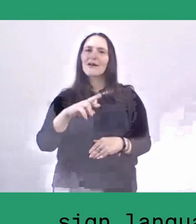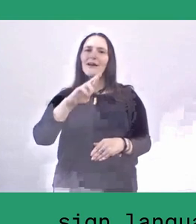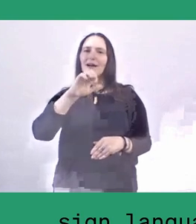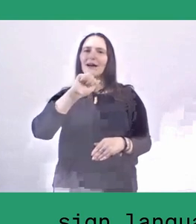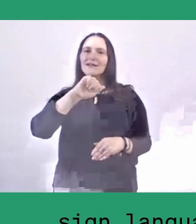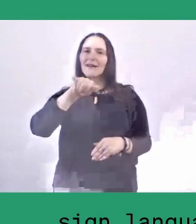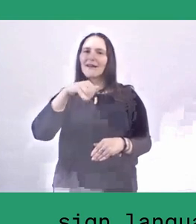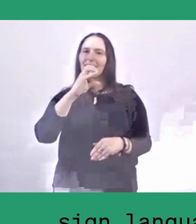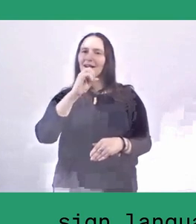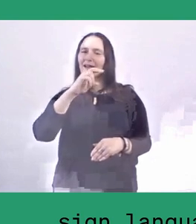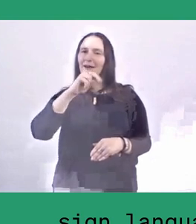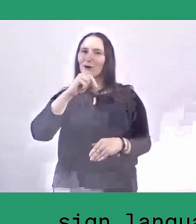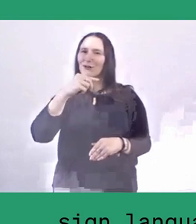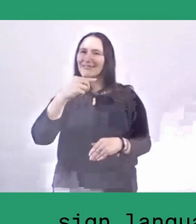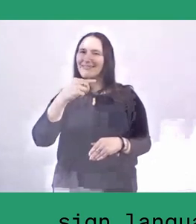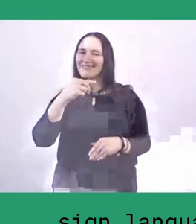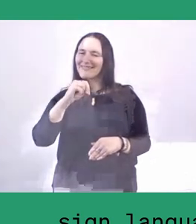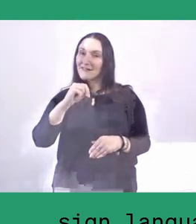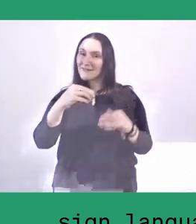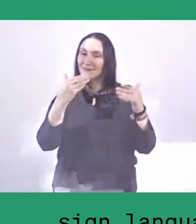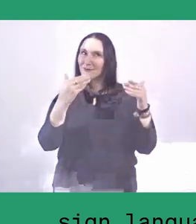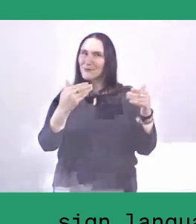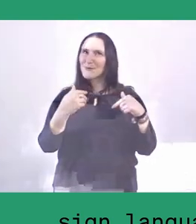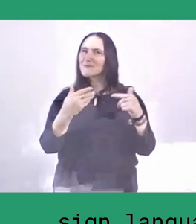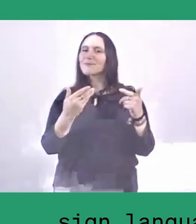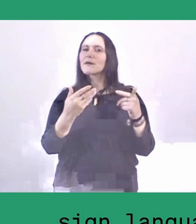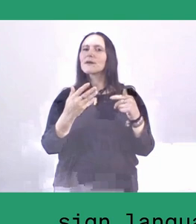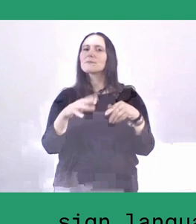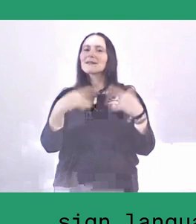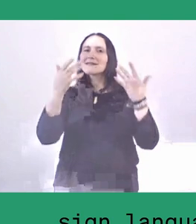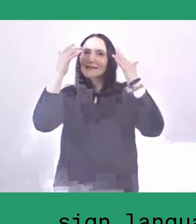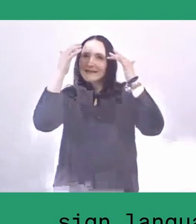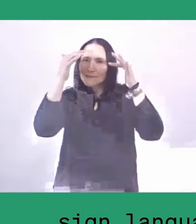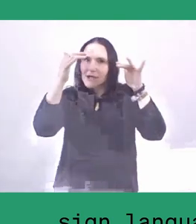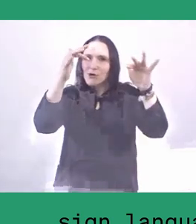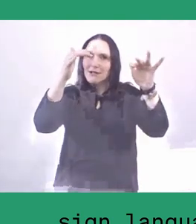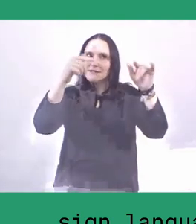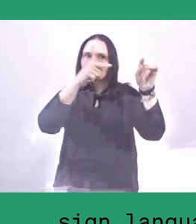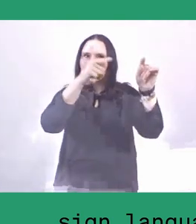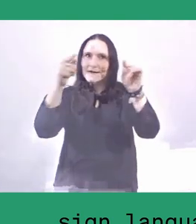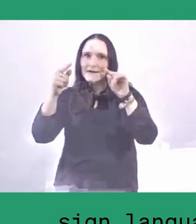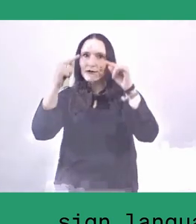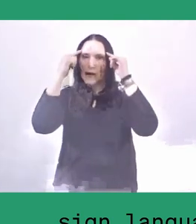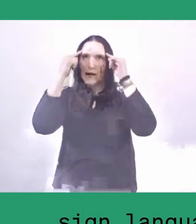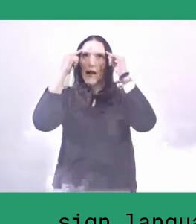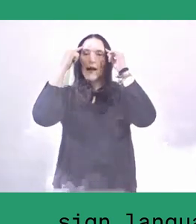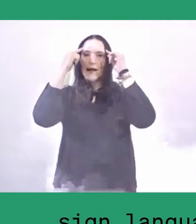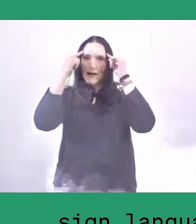Instead we would like the spirit to be bottom up. It should be a democratic decision-making,